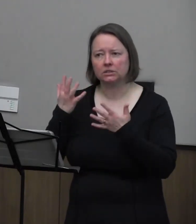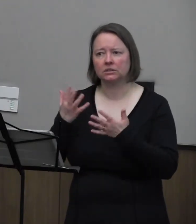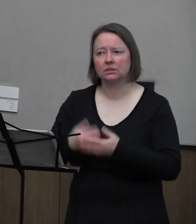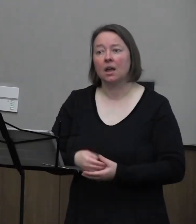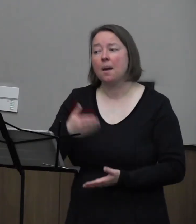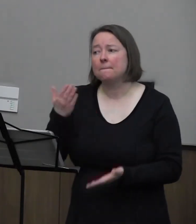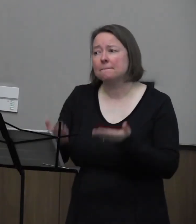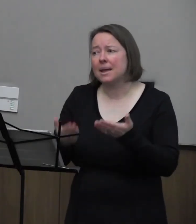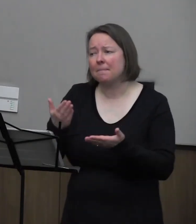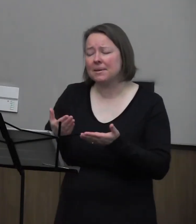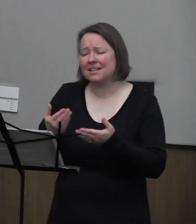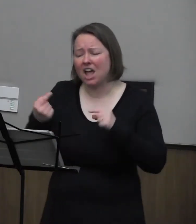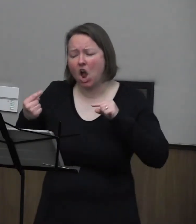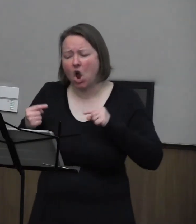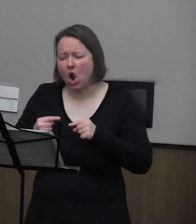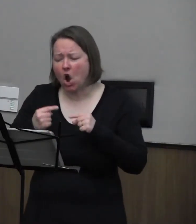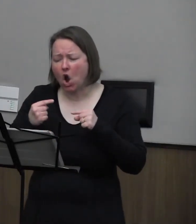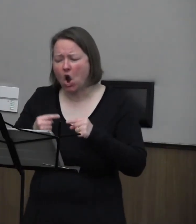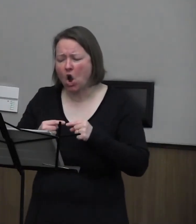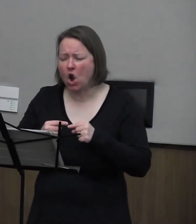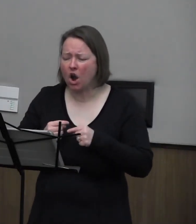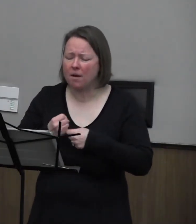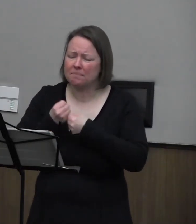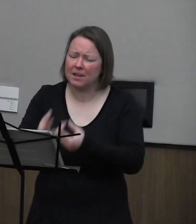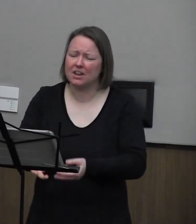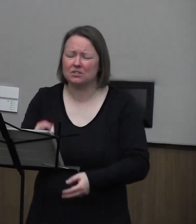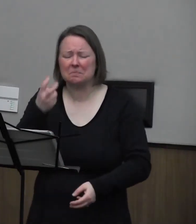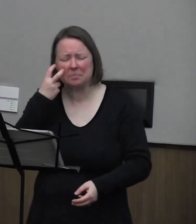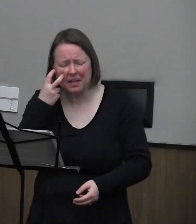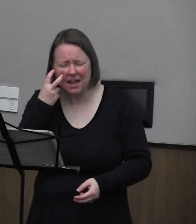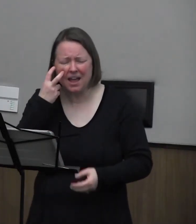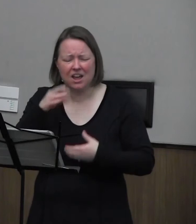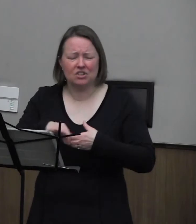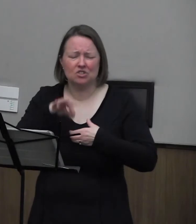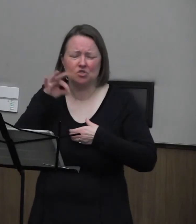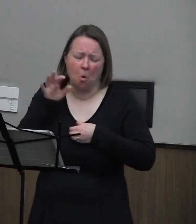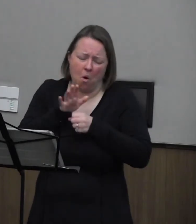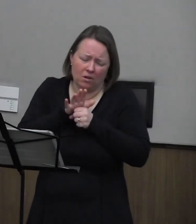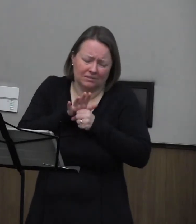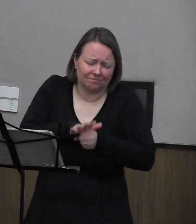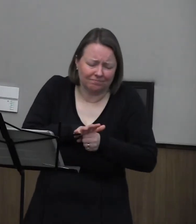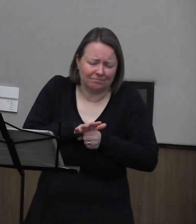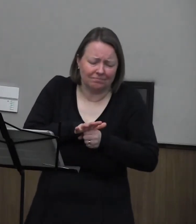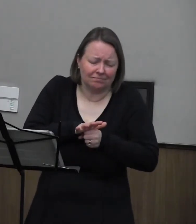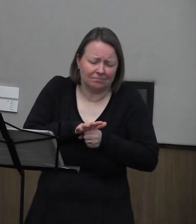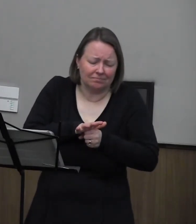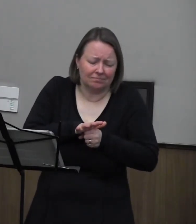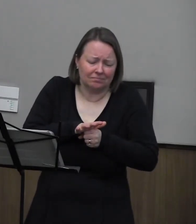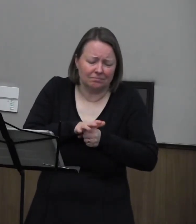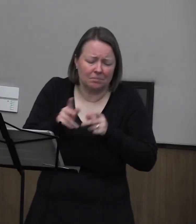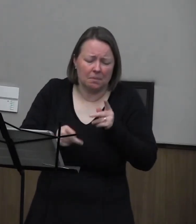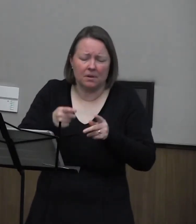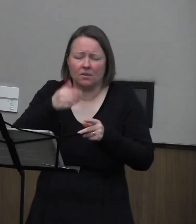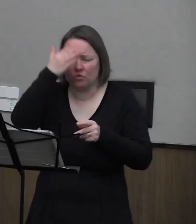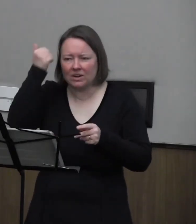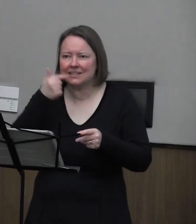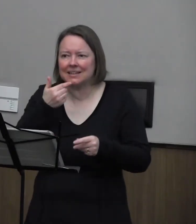Maybe the hurt is so blinding, so suffocating, that they do not think to say, thank you.